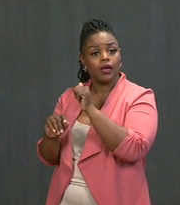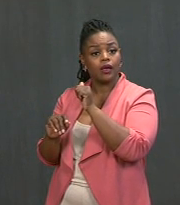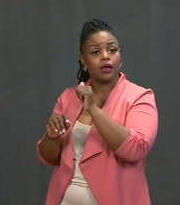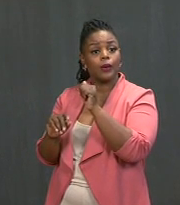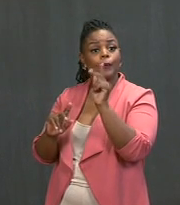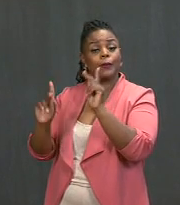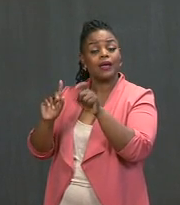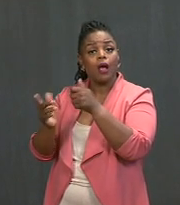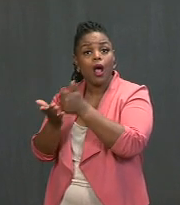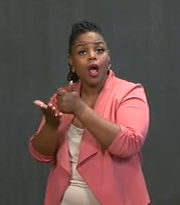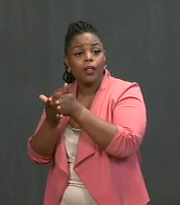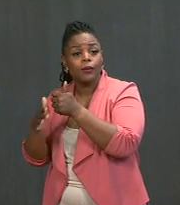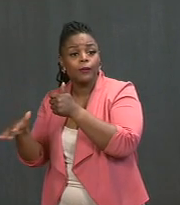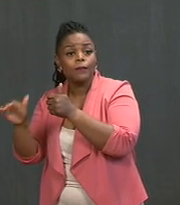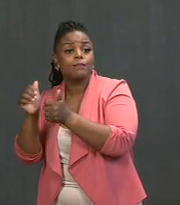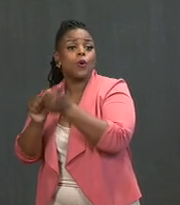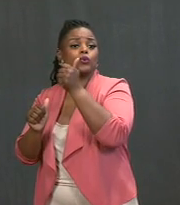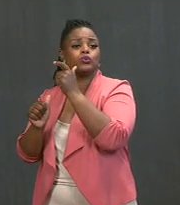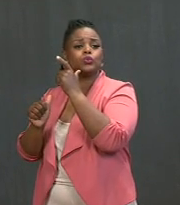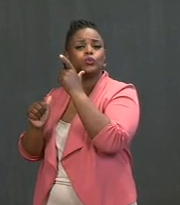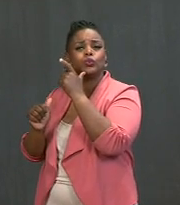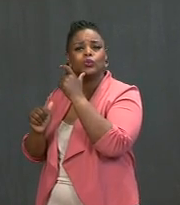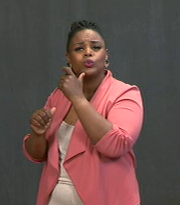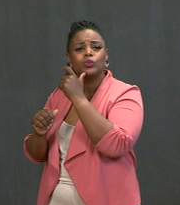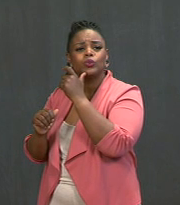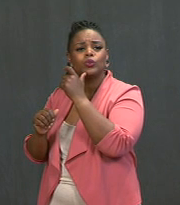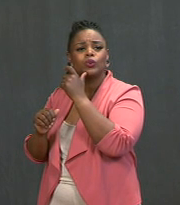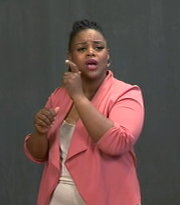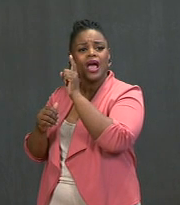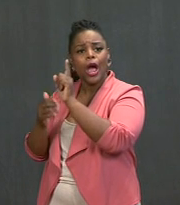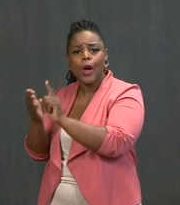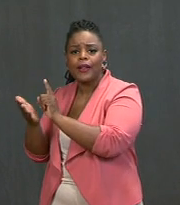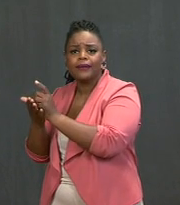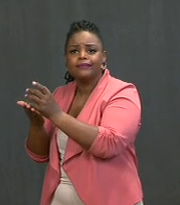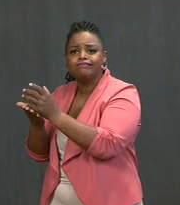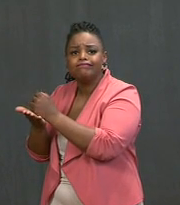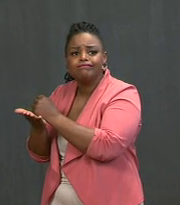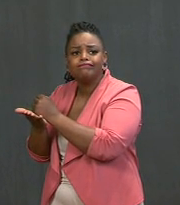people who are making hourly wages -- sometimes get hurt the most.